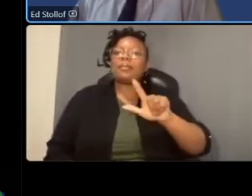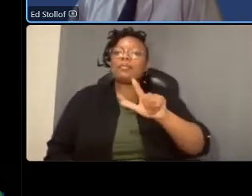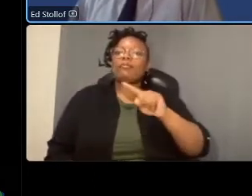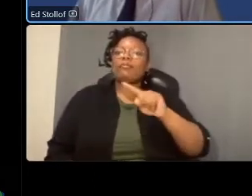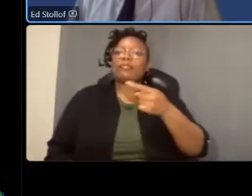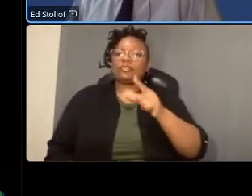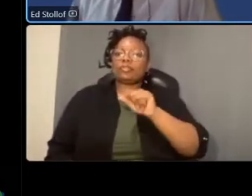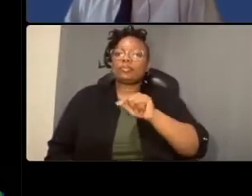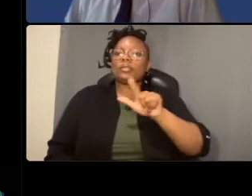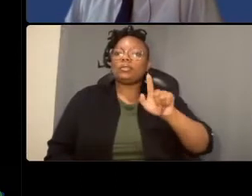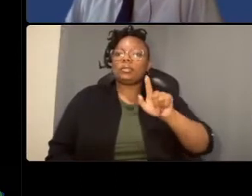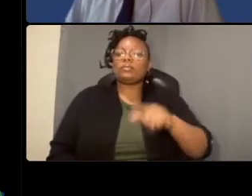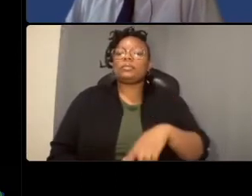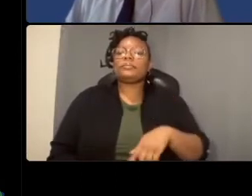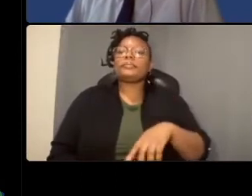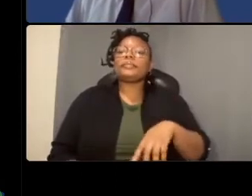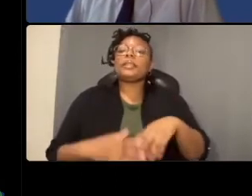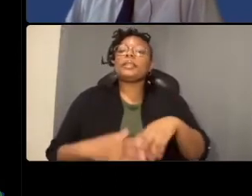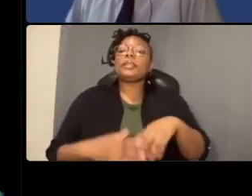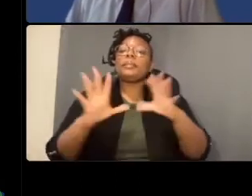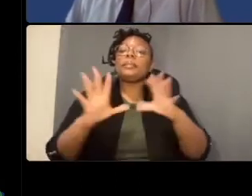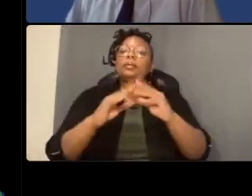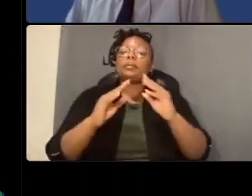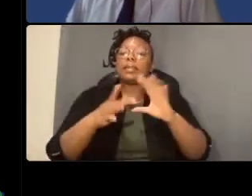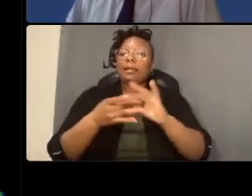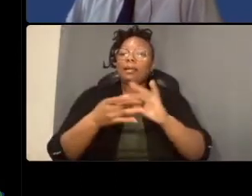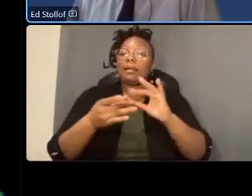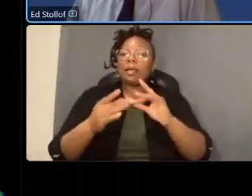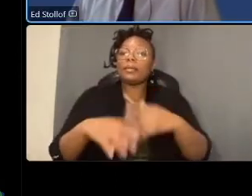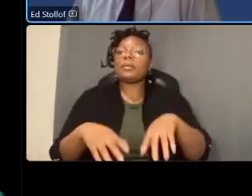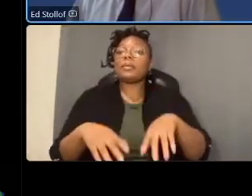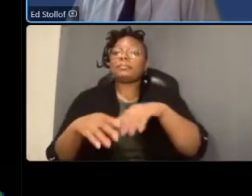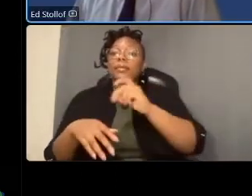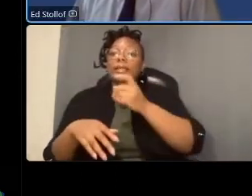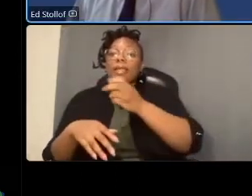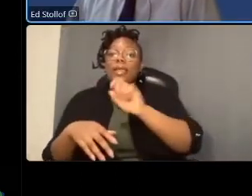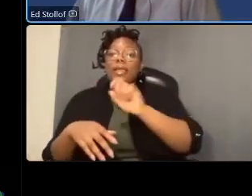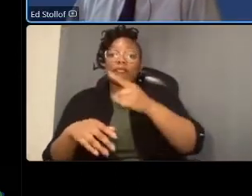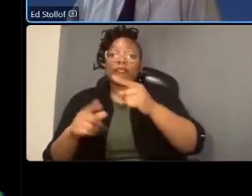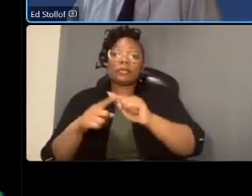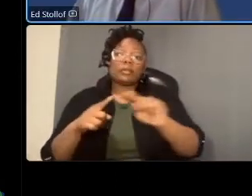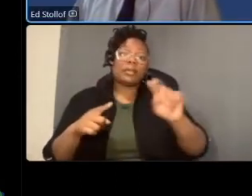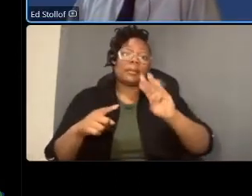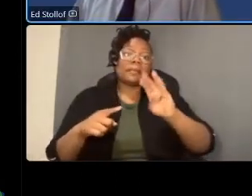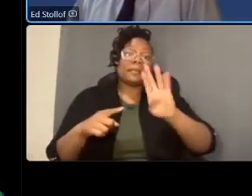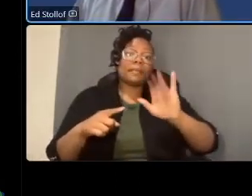public meeting comment period was between april 1st and may 8th 2021 and then we had